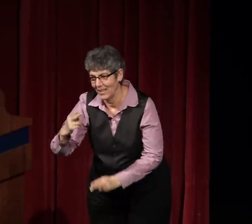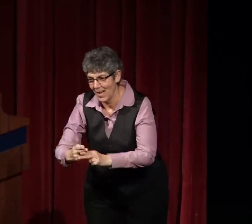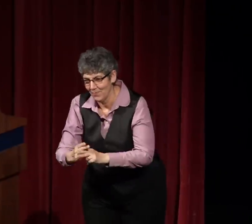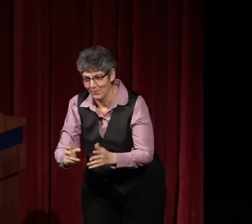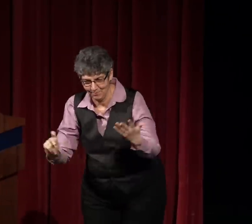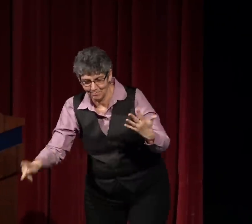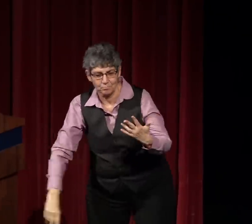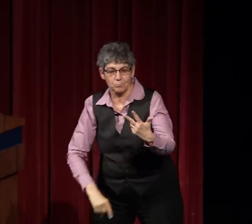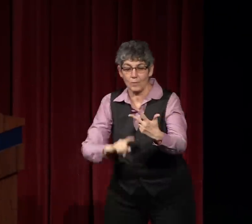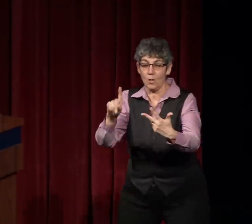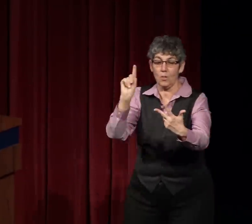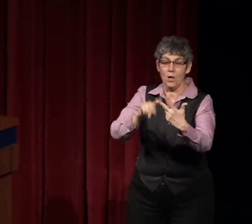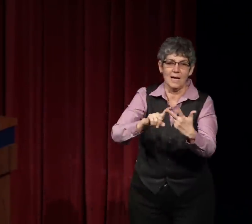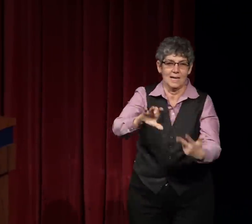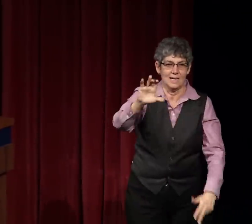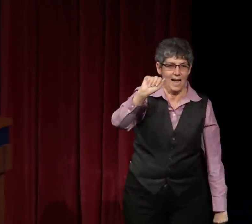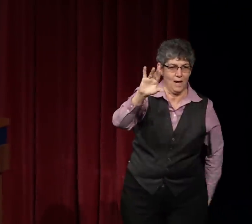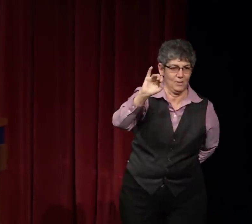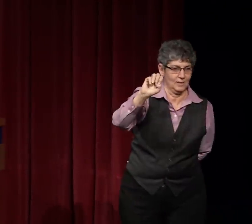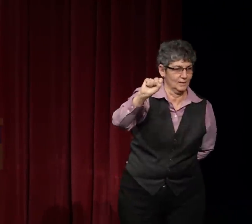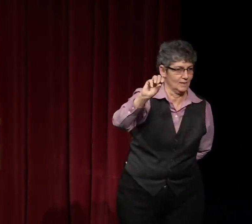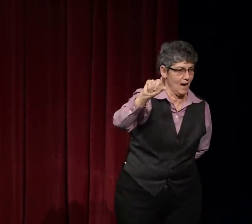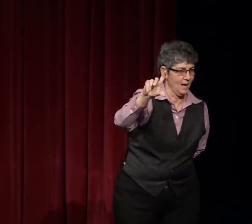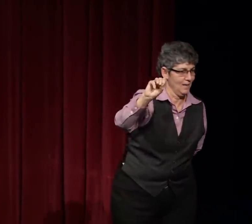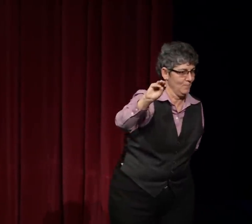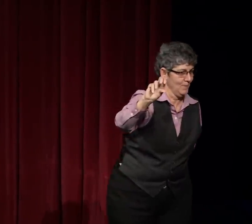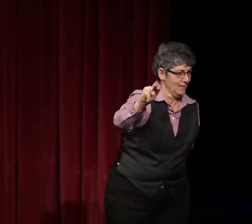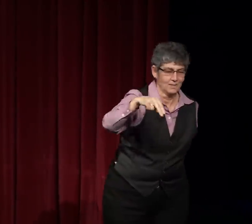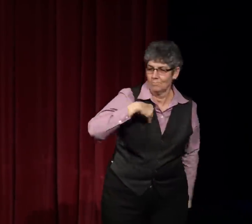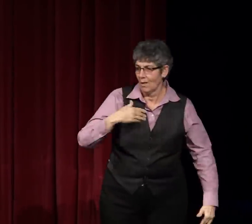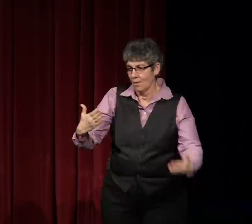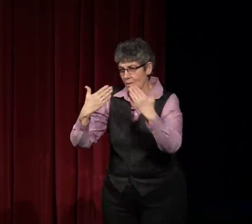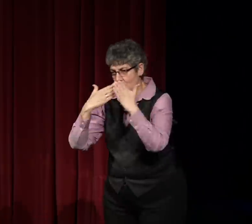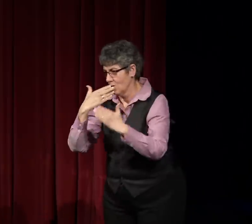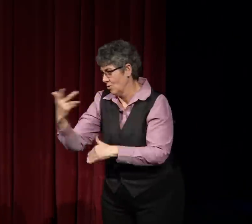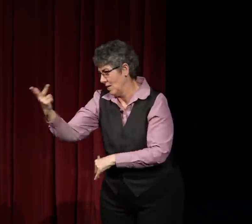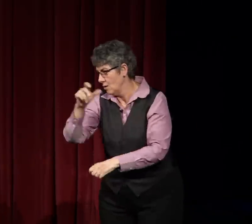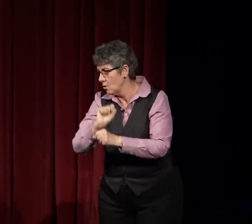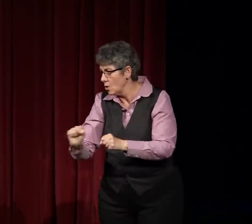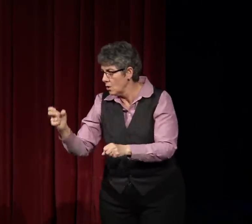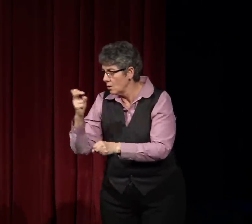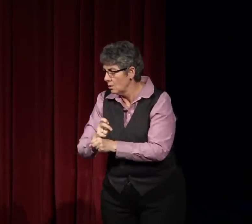Dr. Caroline Solomon -- thank you all for your hard work --